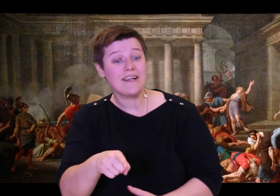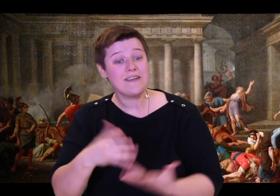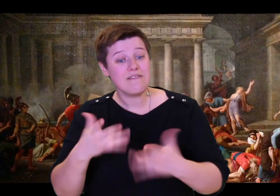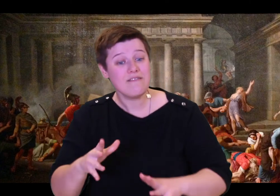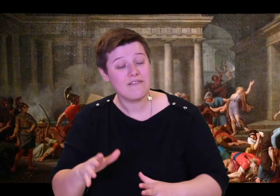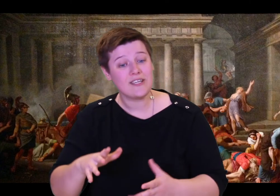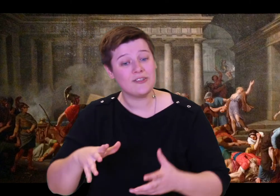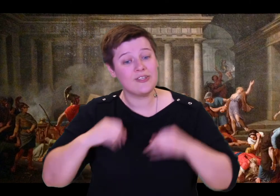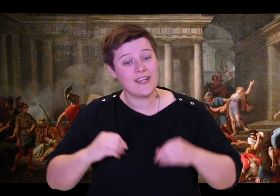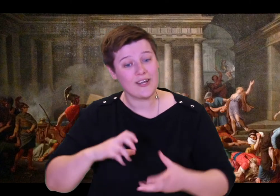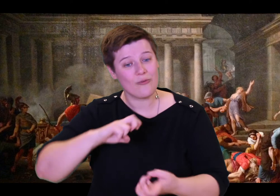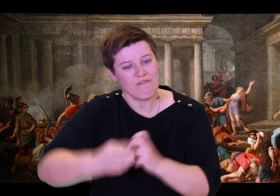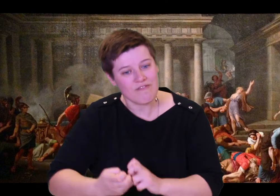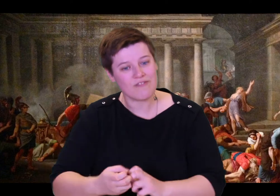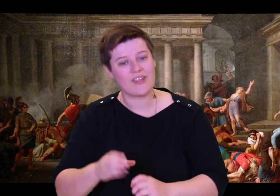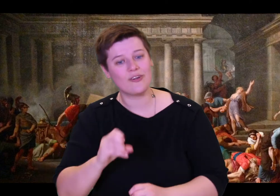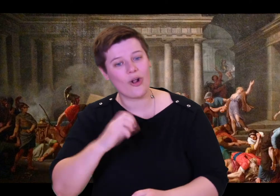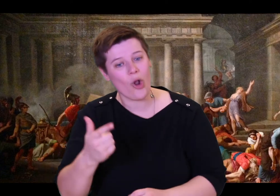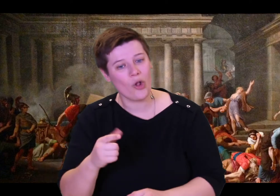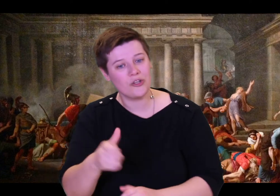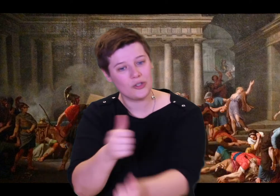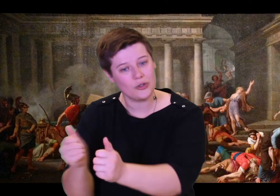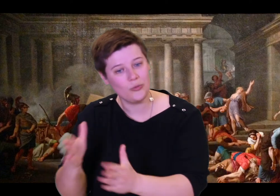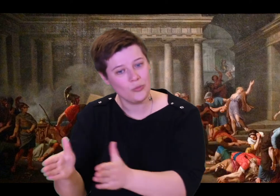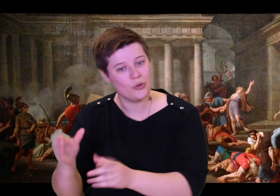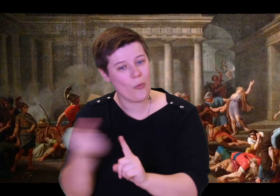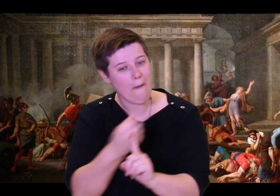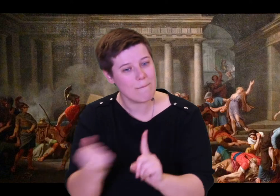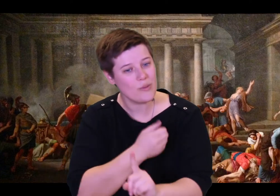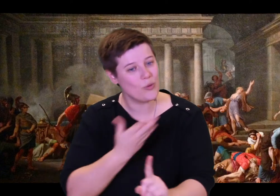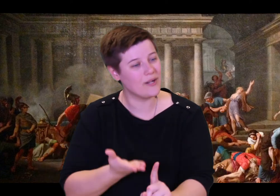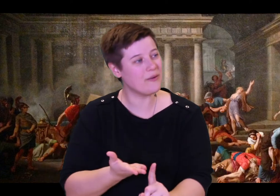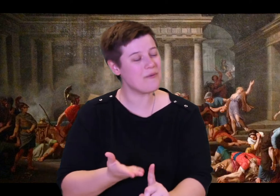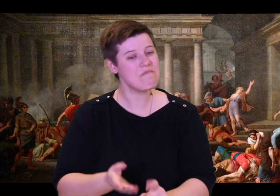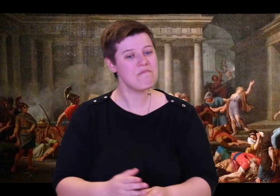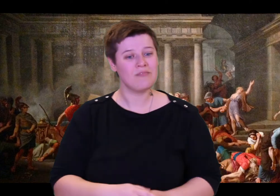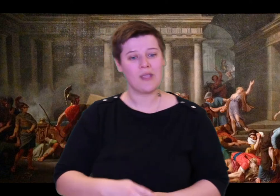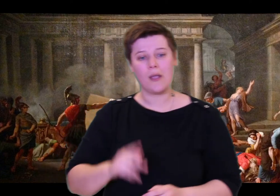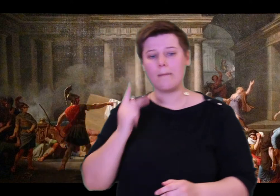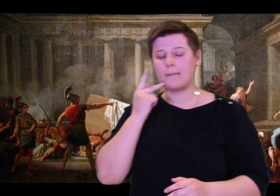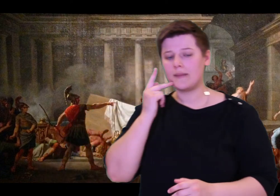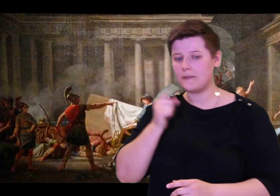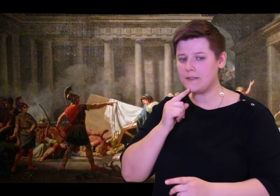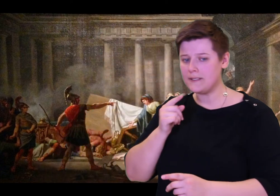He sent me to fetch you. Come with me, so both of you can start to live again in happiness.